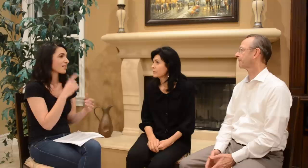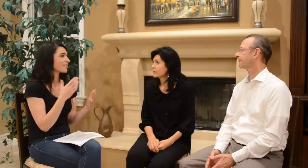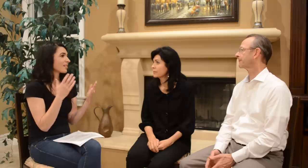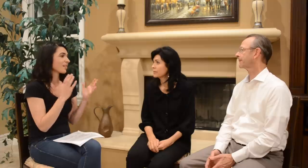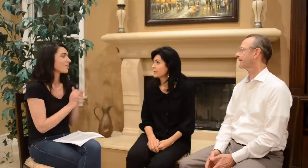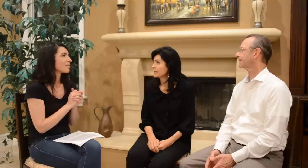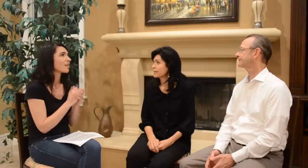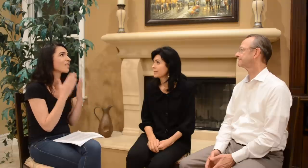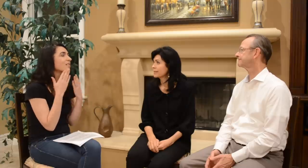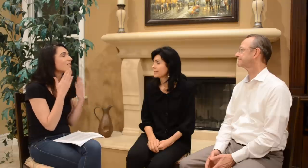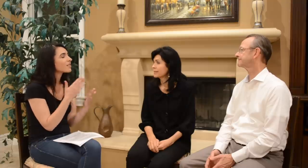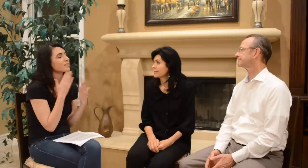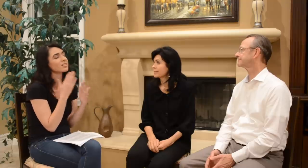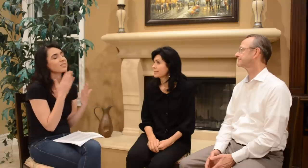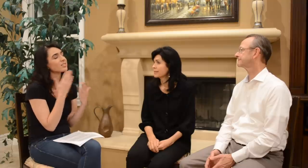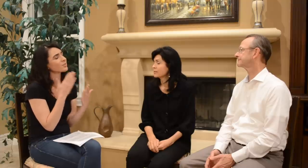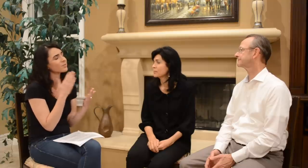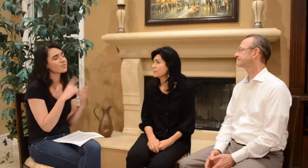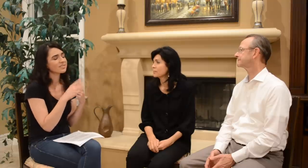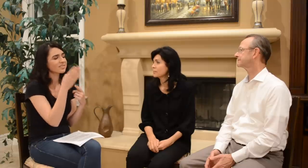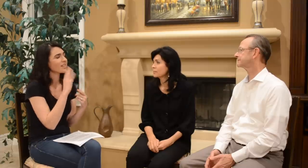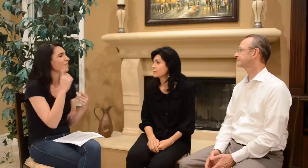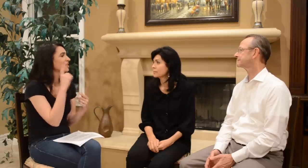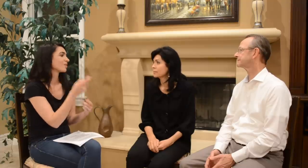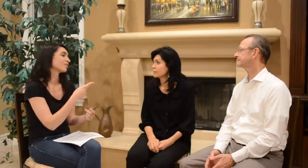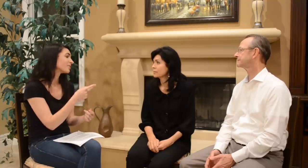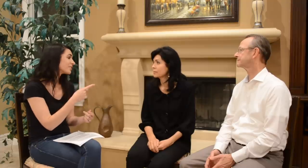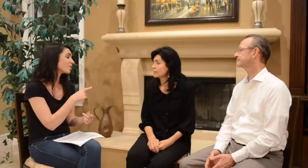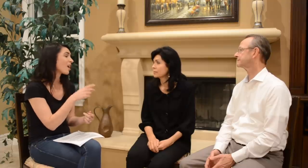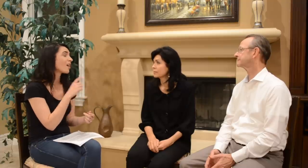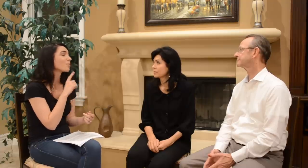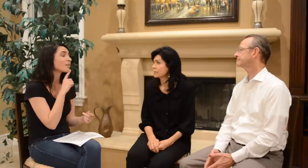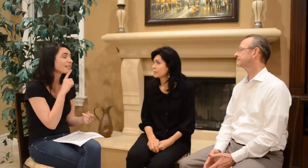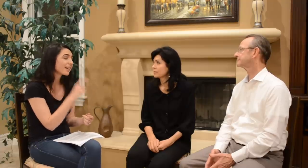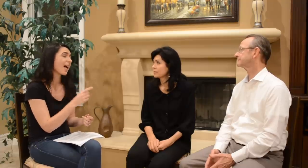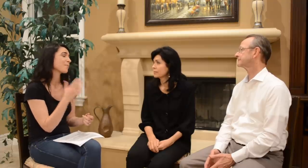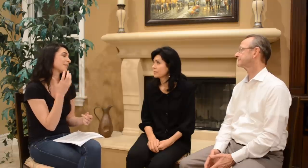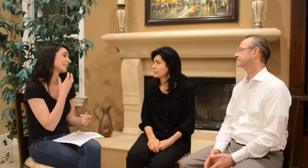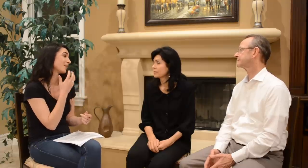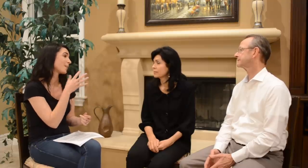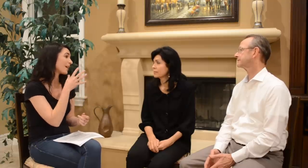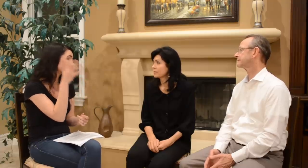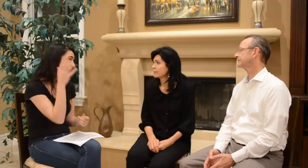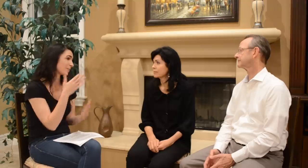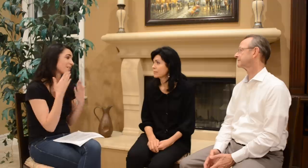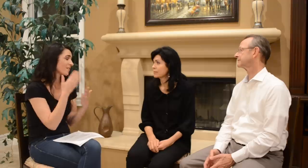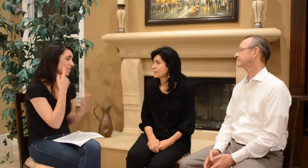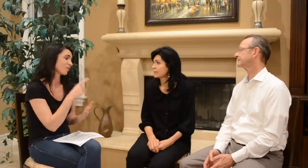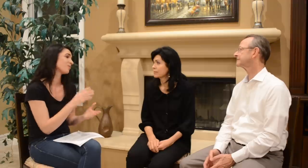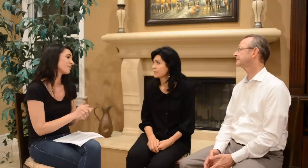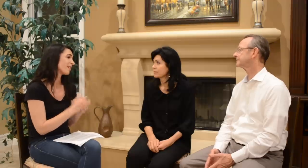I’m really, really thankful to God for you two… really amazing parents. I’m thankful for you two.